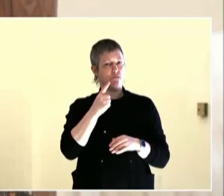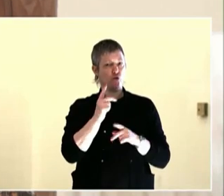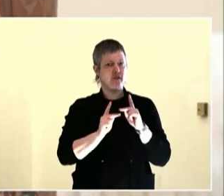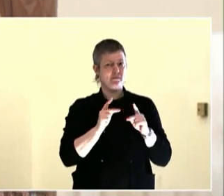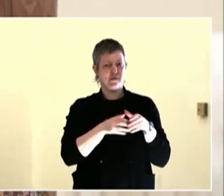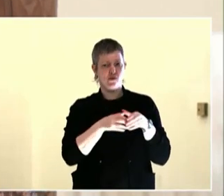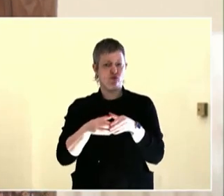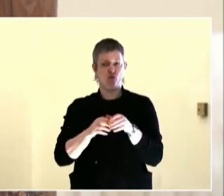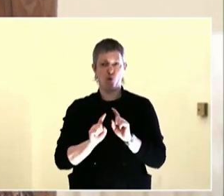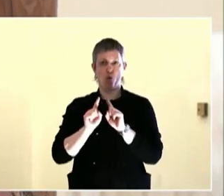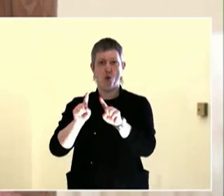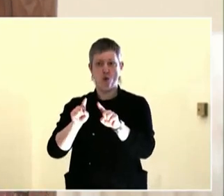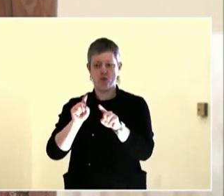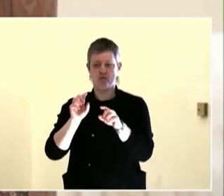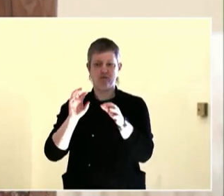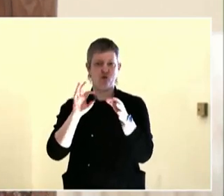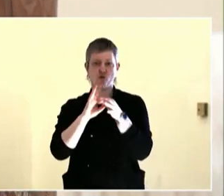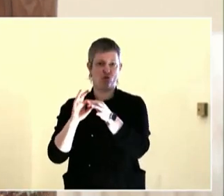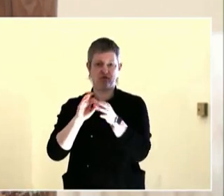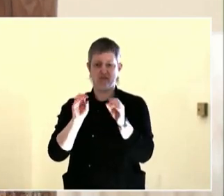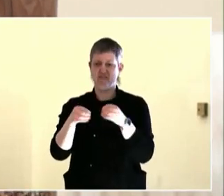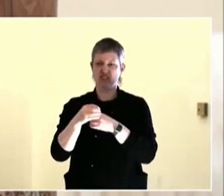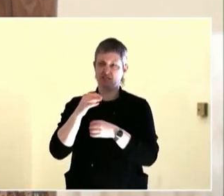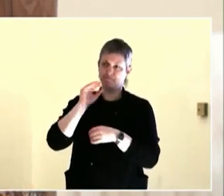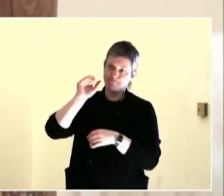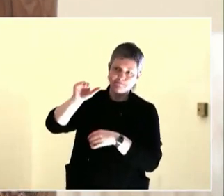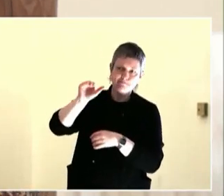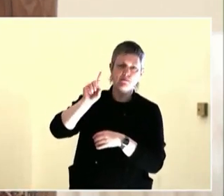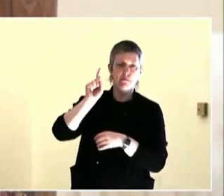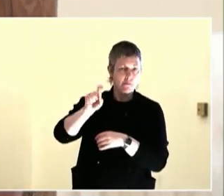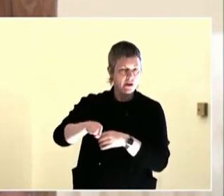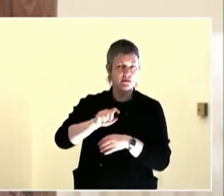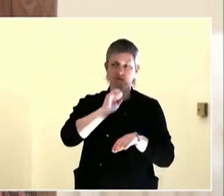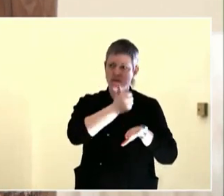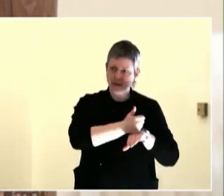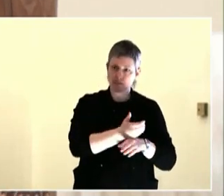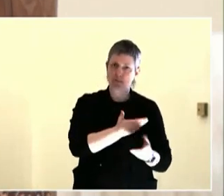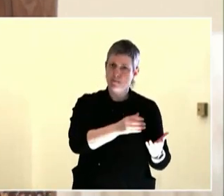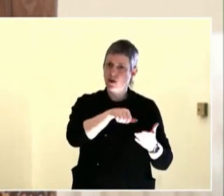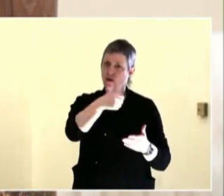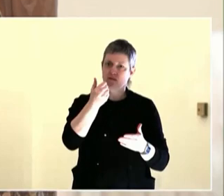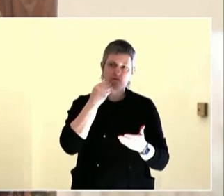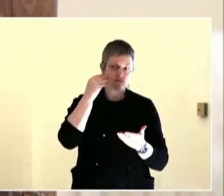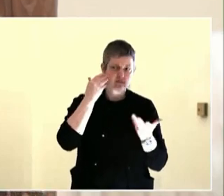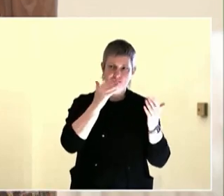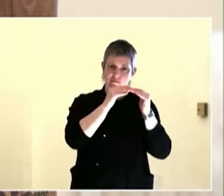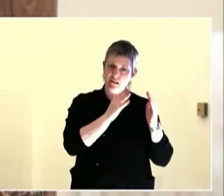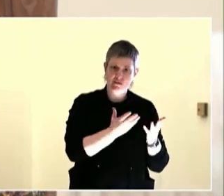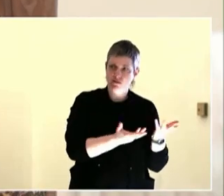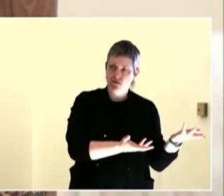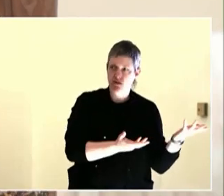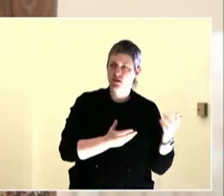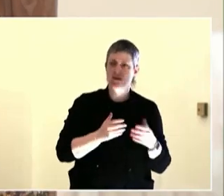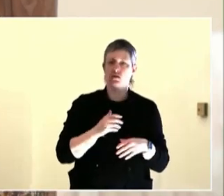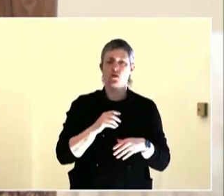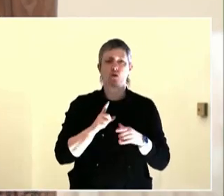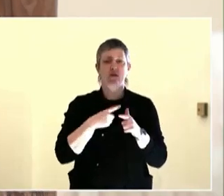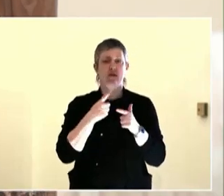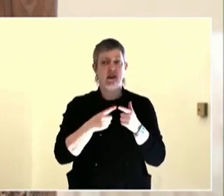So we educated the population, just under 200 people, about homelessness.